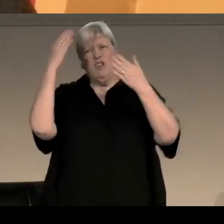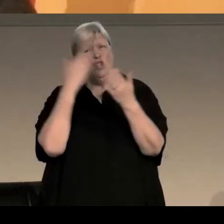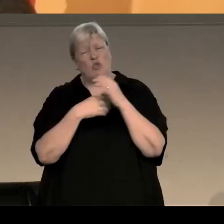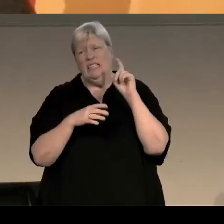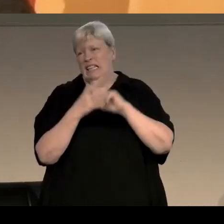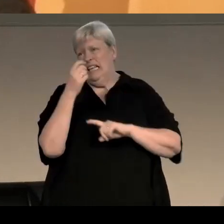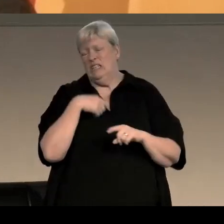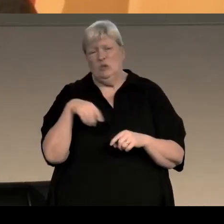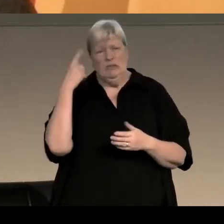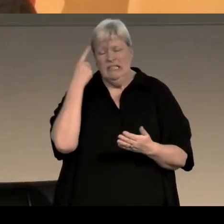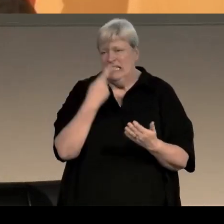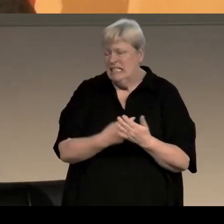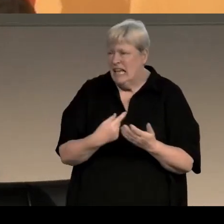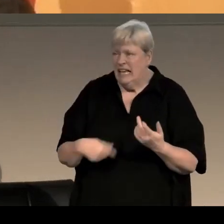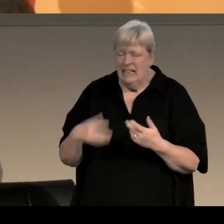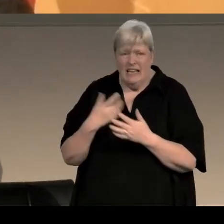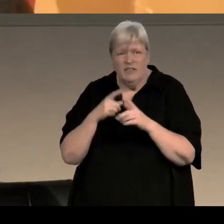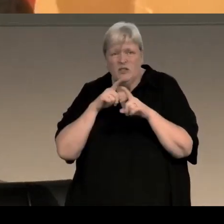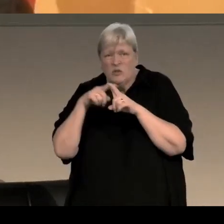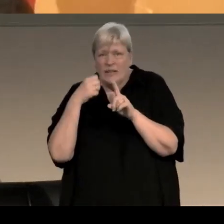you only get to manage - you manage to squeeze a bit of control,